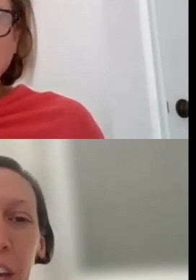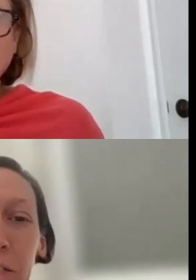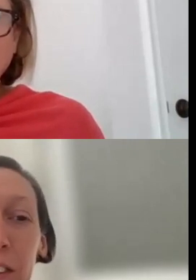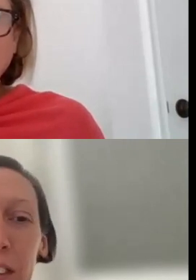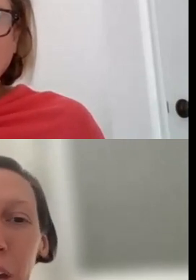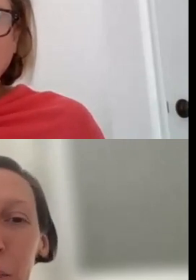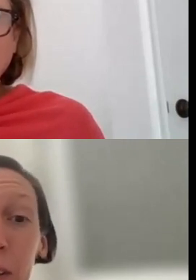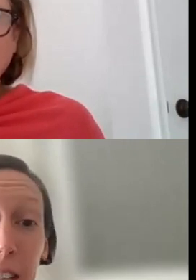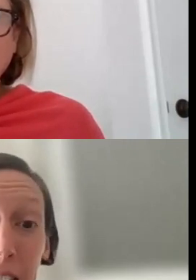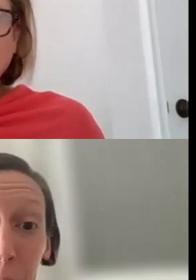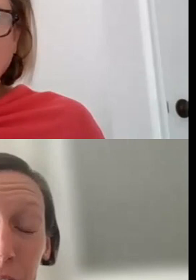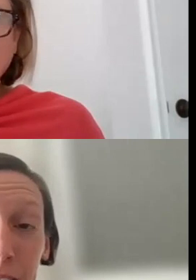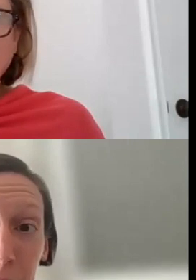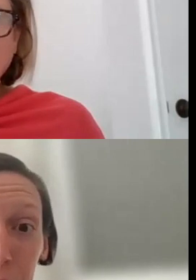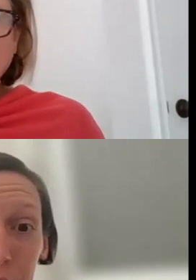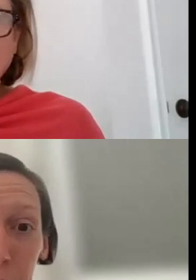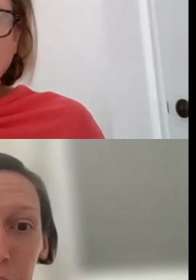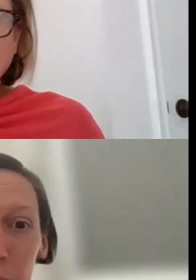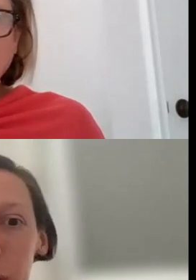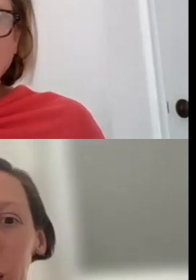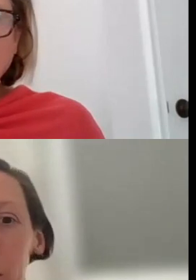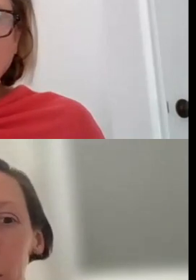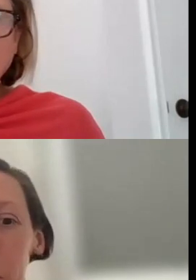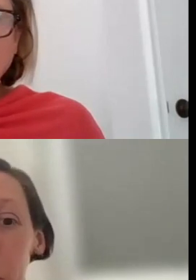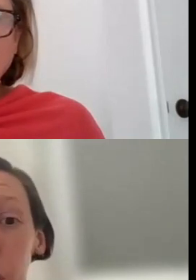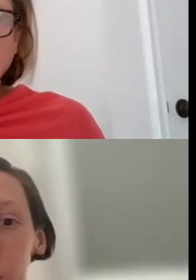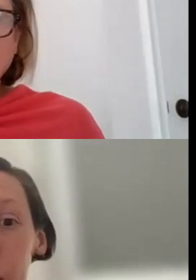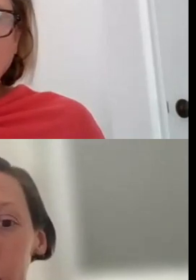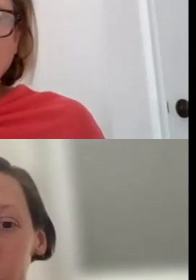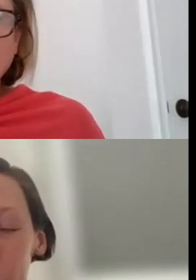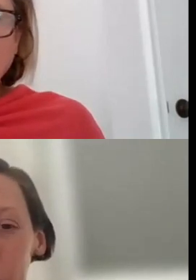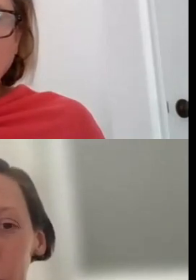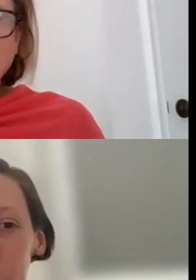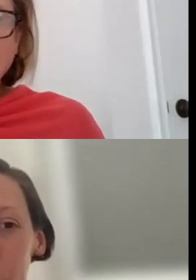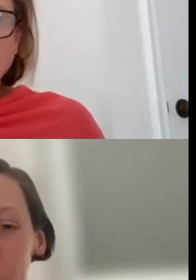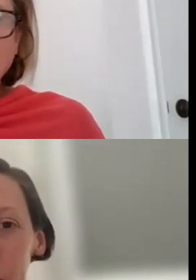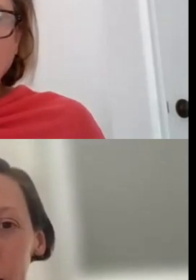IF IT'S PRESENTING AND MULTI-DISCIPLINARY WORKS, WE HAVE A BROAD RANGE OF PANELISTS